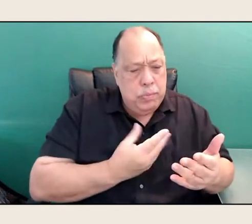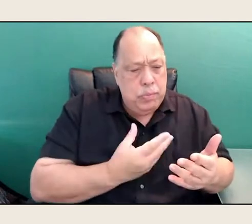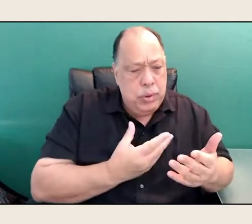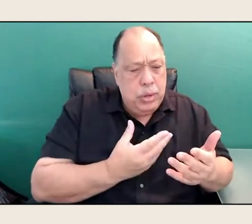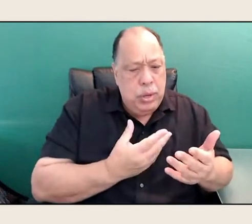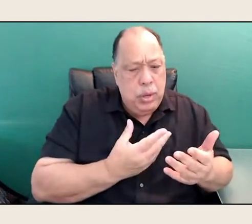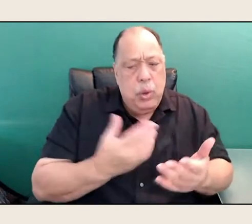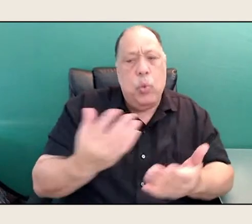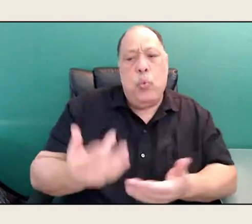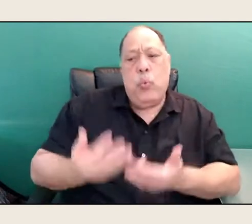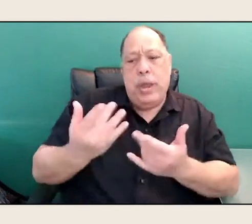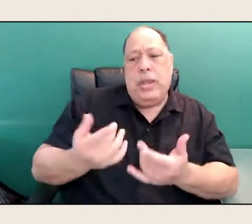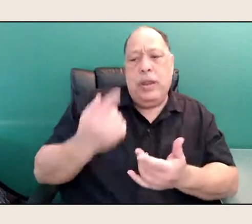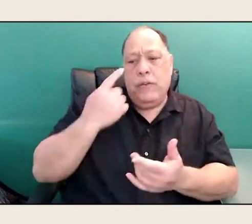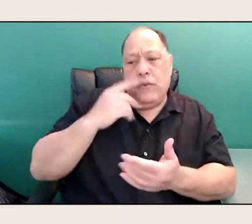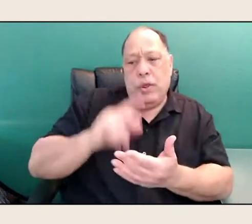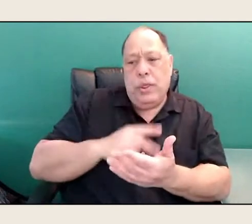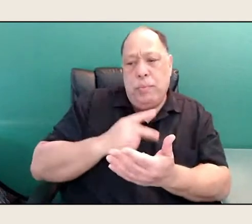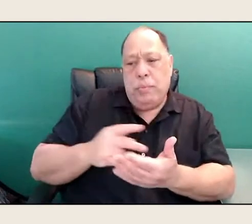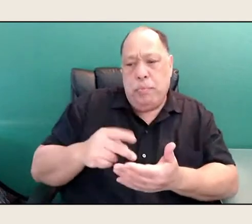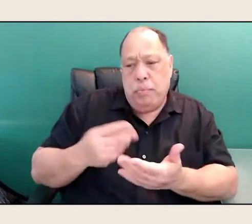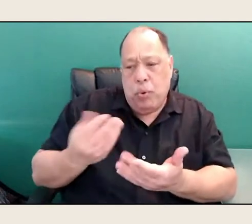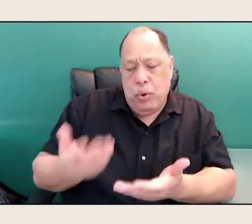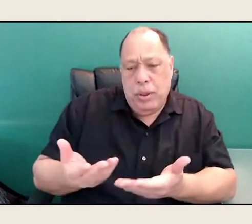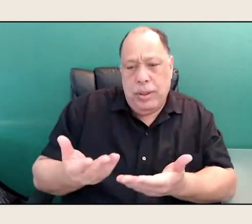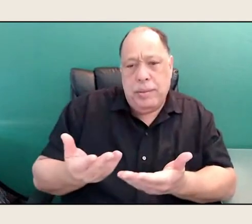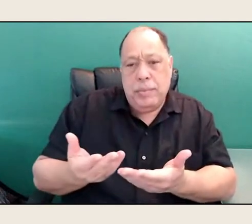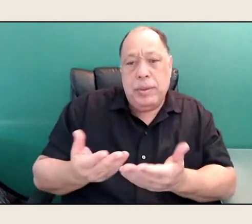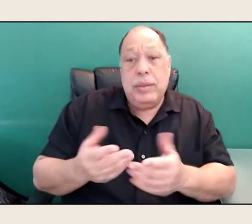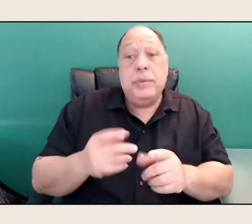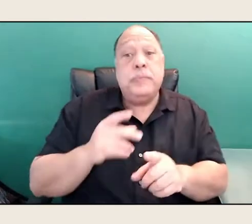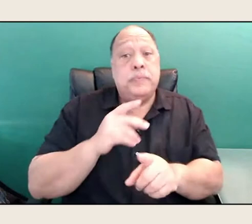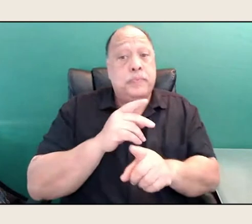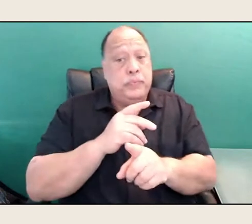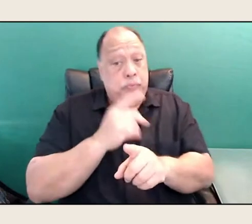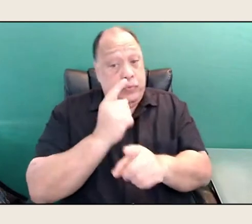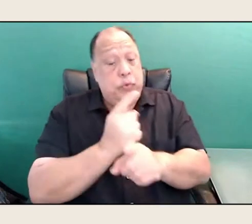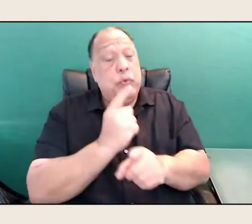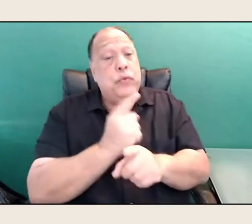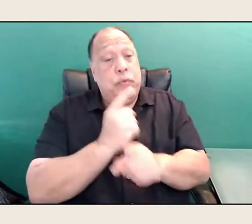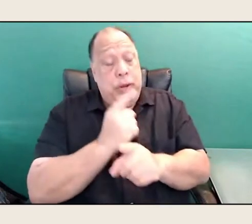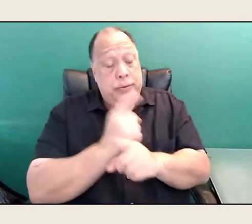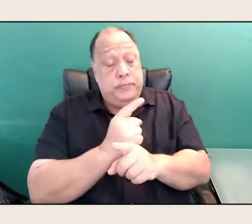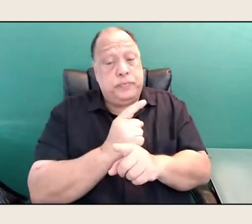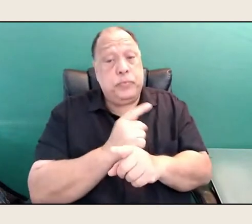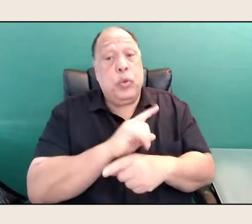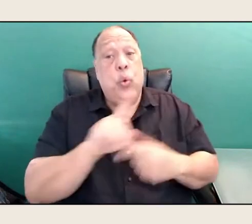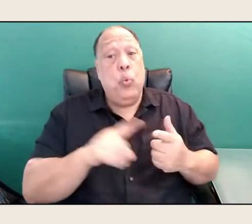Yeah, it is. And I think when you're younger, you get impatient with that. I used to have a rule that I would not get up